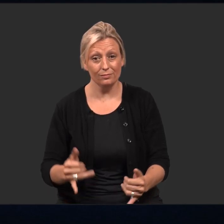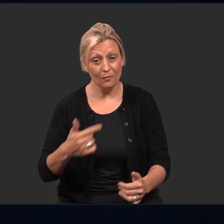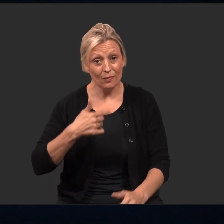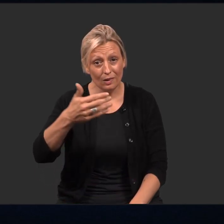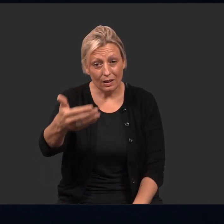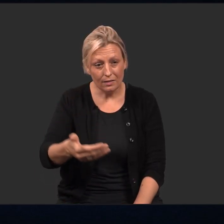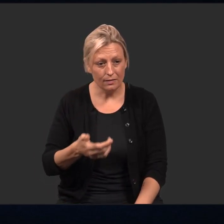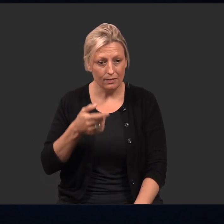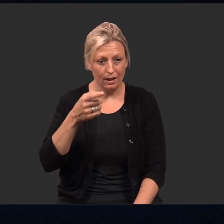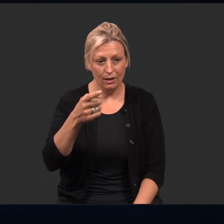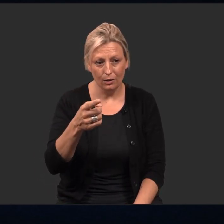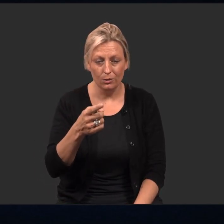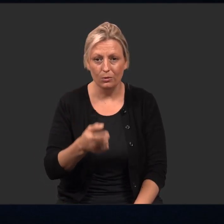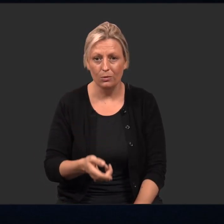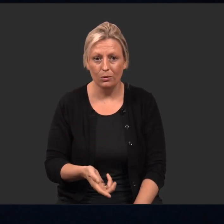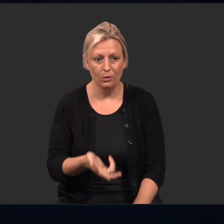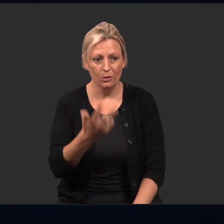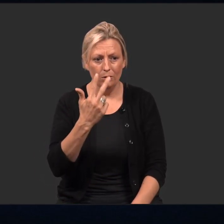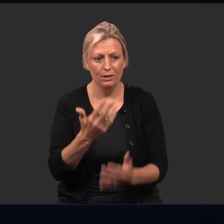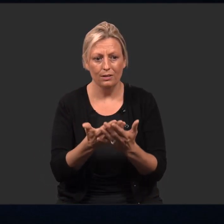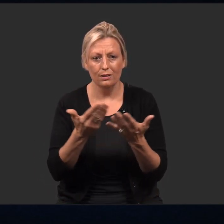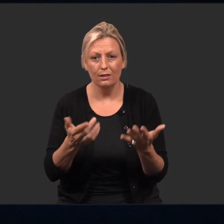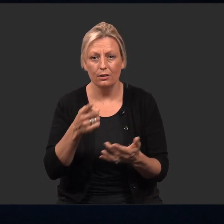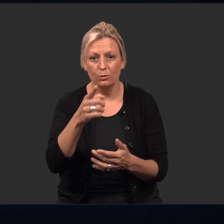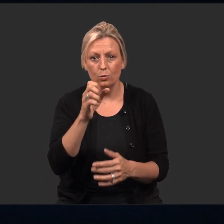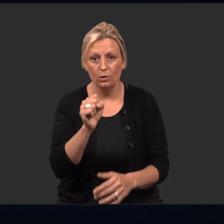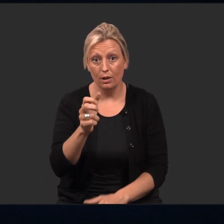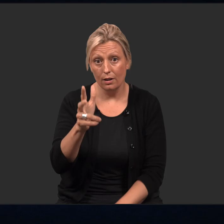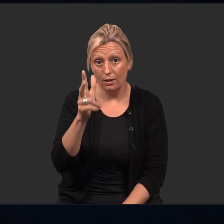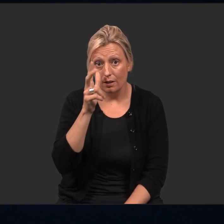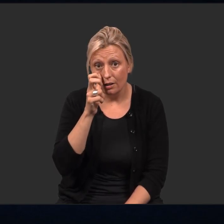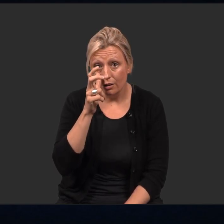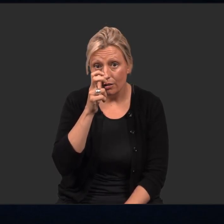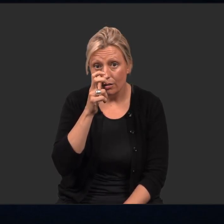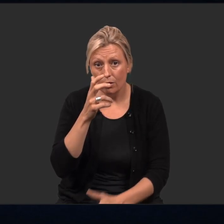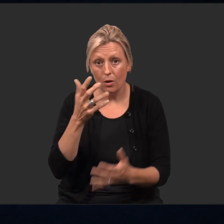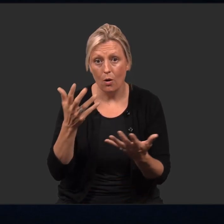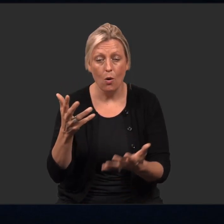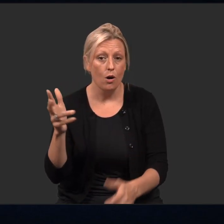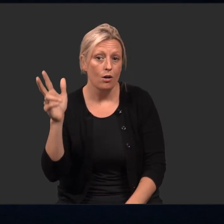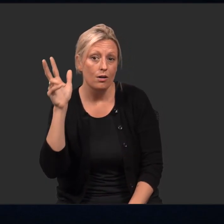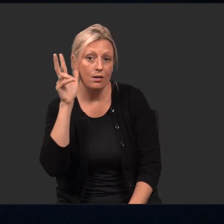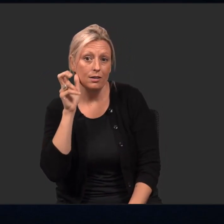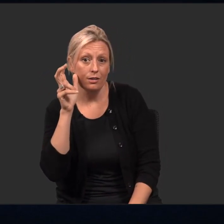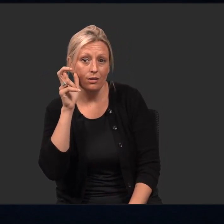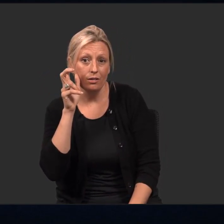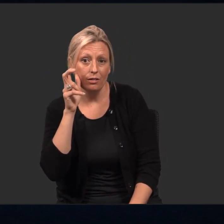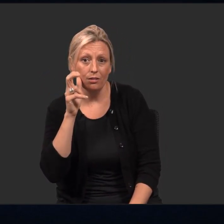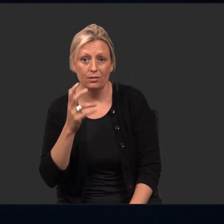Now I invite you to notice three things in the room that you can hear, either with your eyes or your ears.